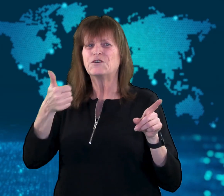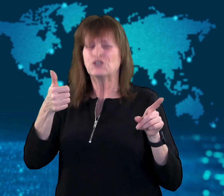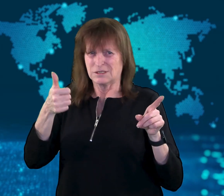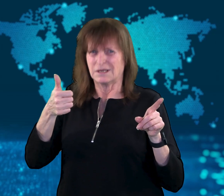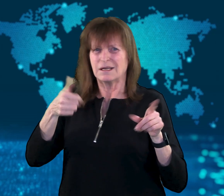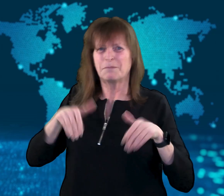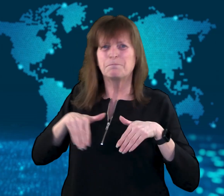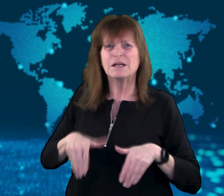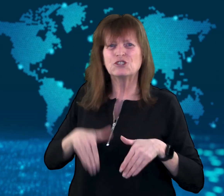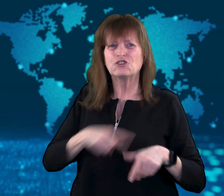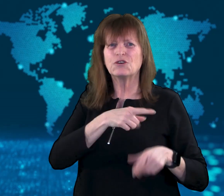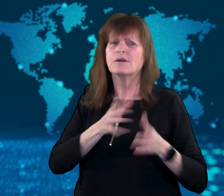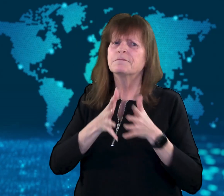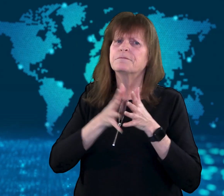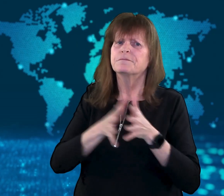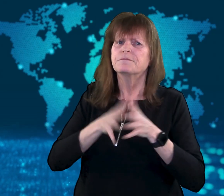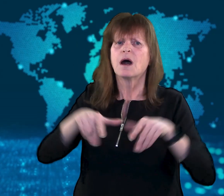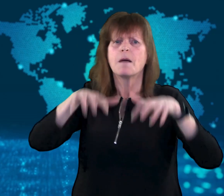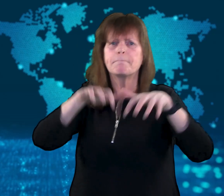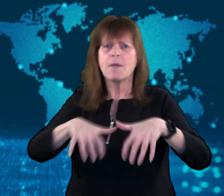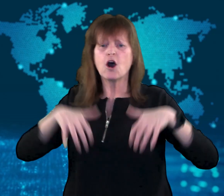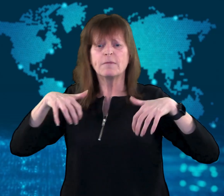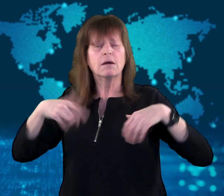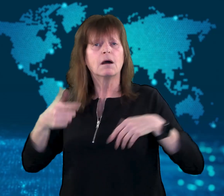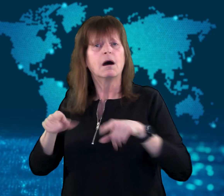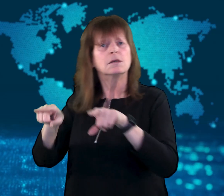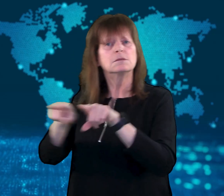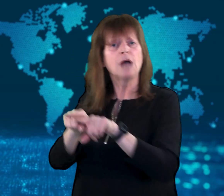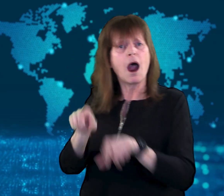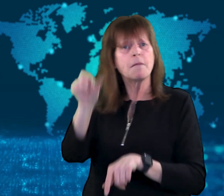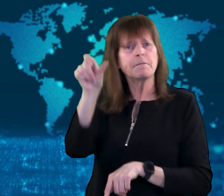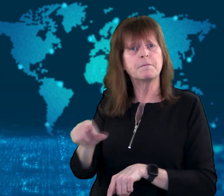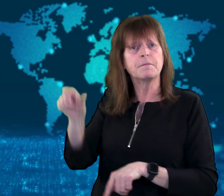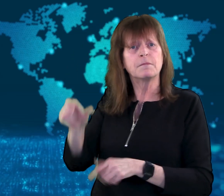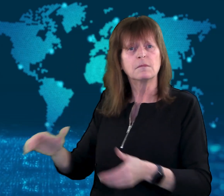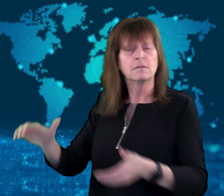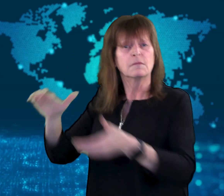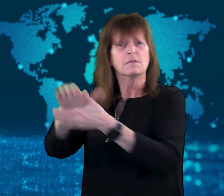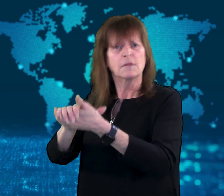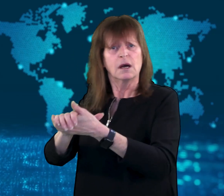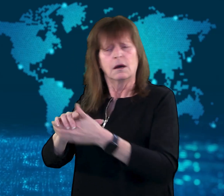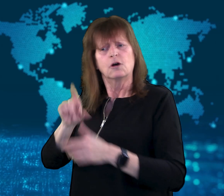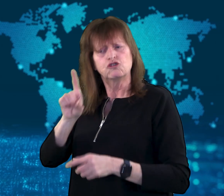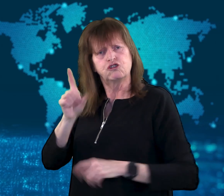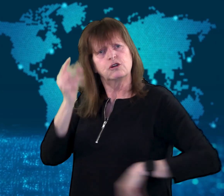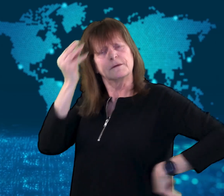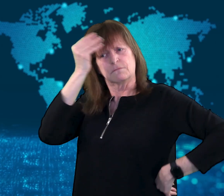that same-sex marriage should be considered carefully.